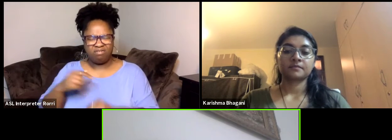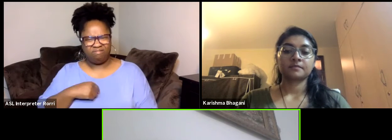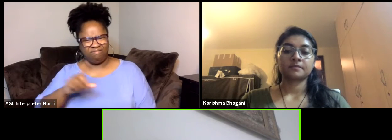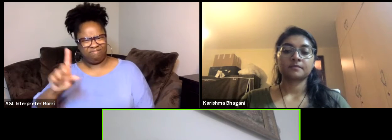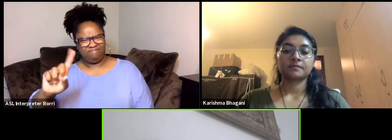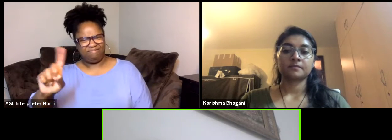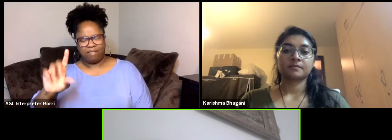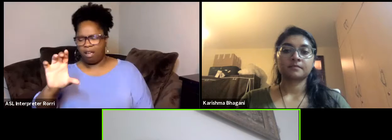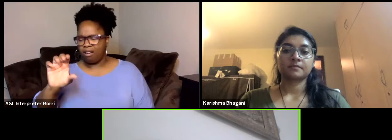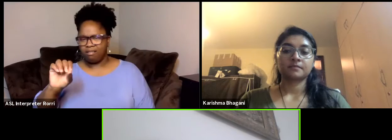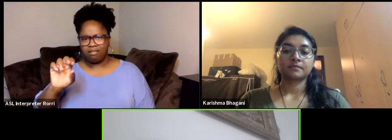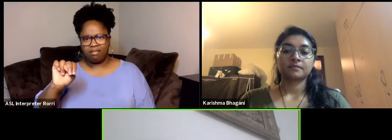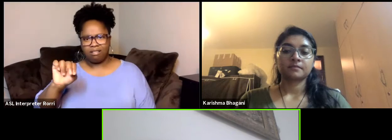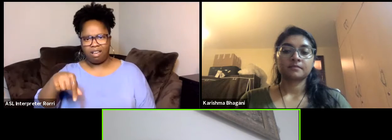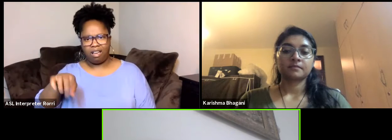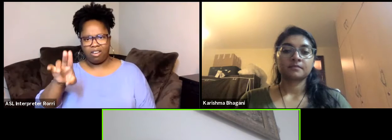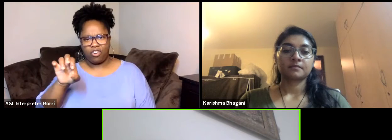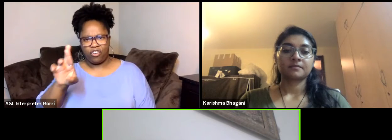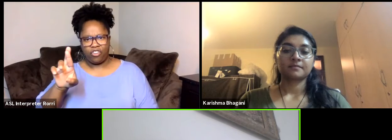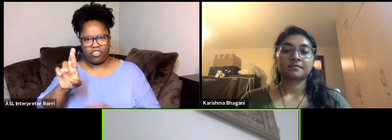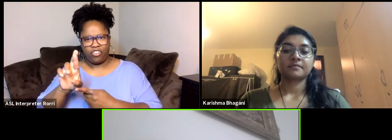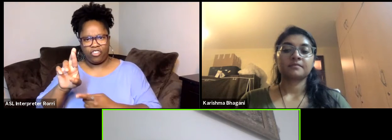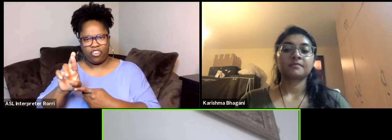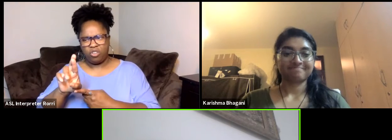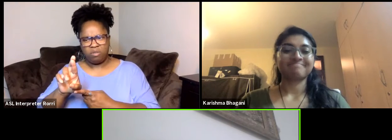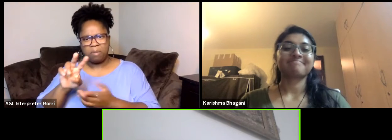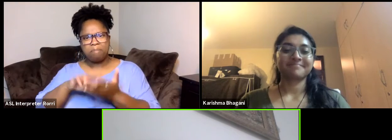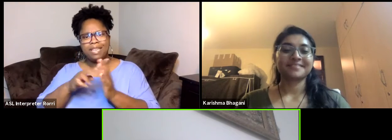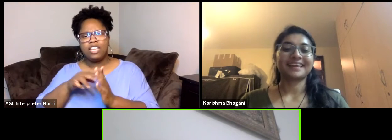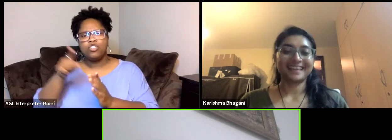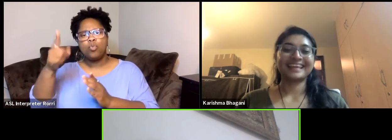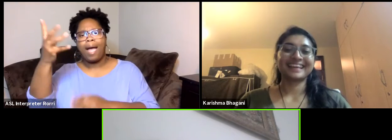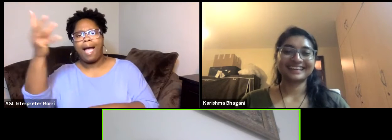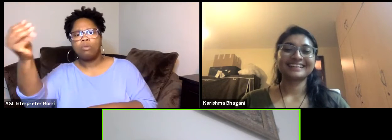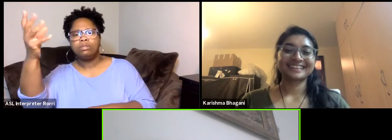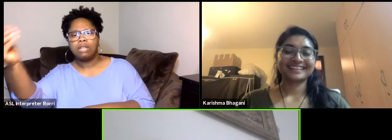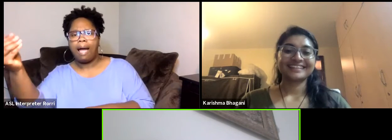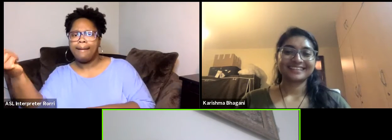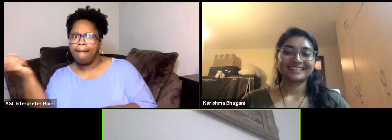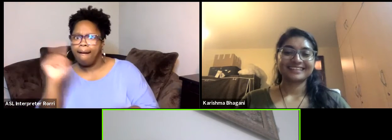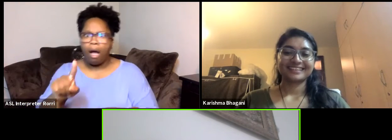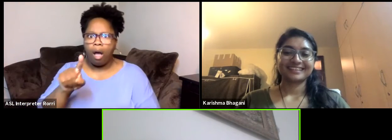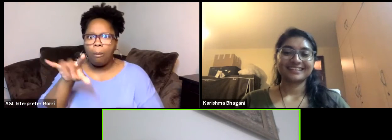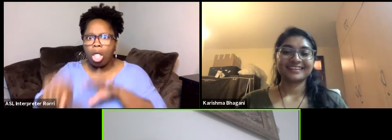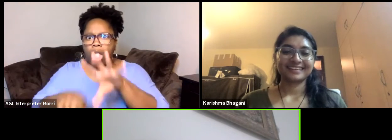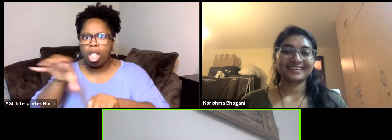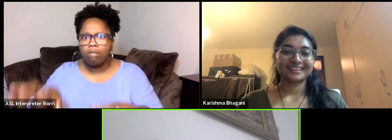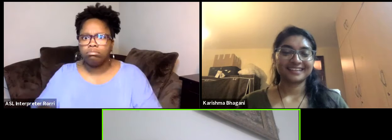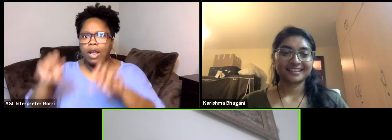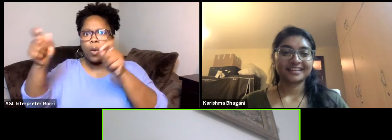but how can I conquer my own country? Like for me Africa is my country, I don't concur my own continent, so I'm in it.